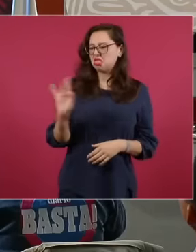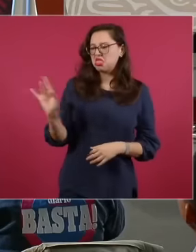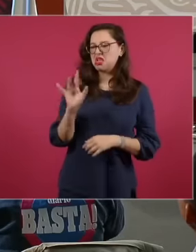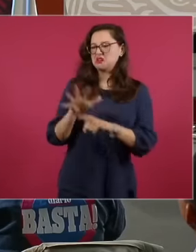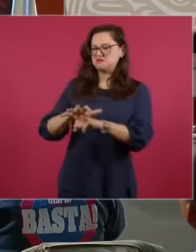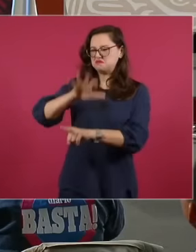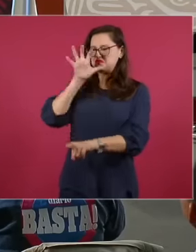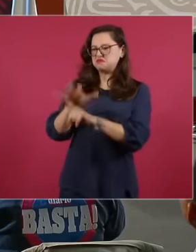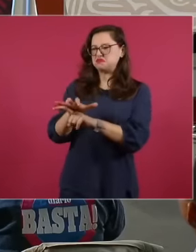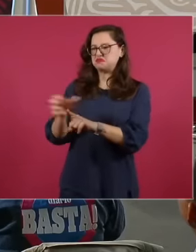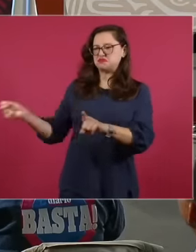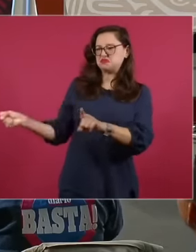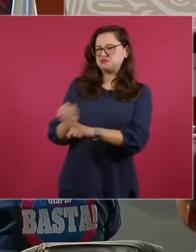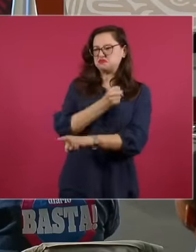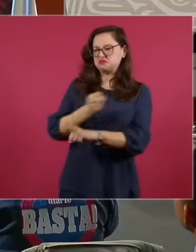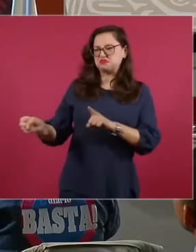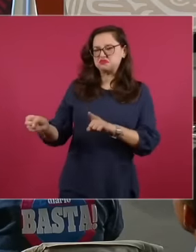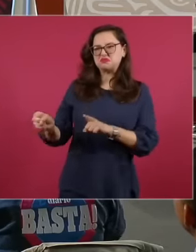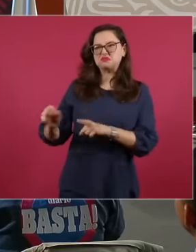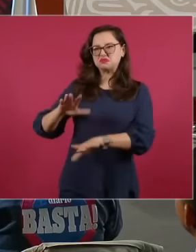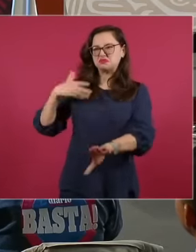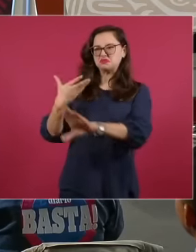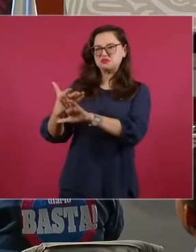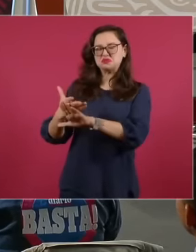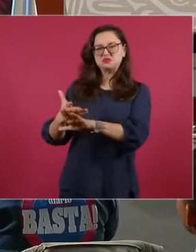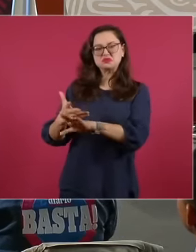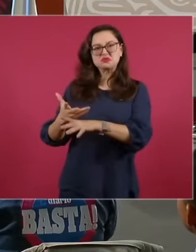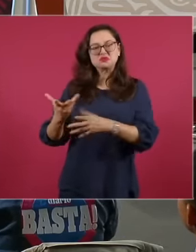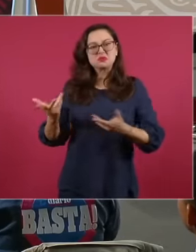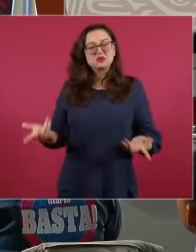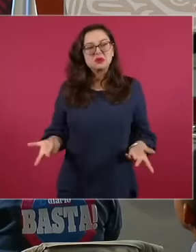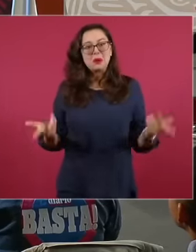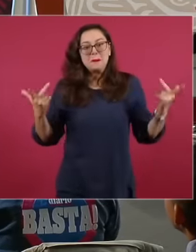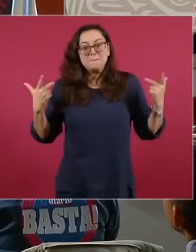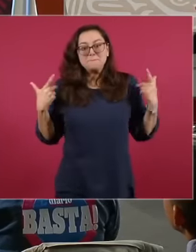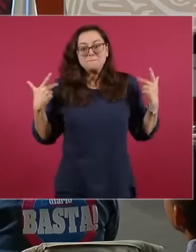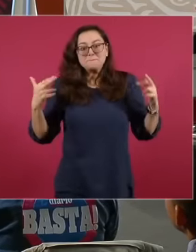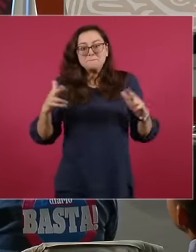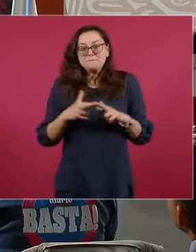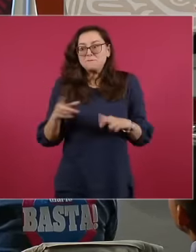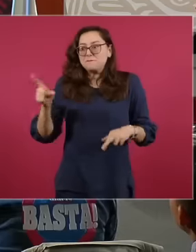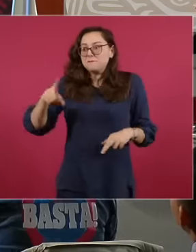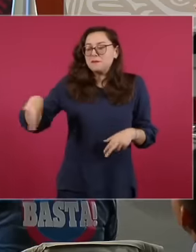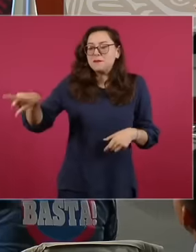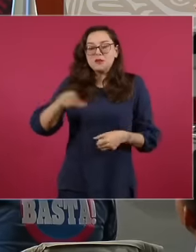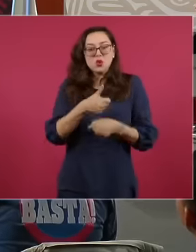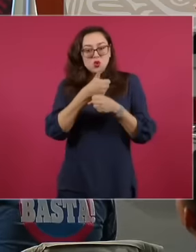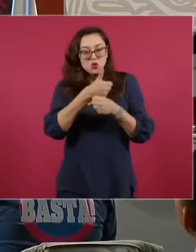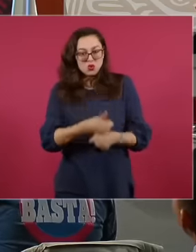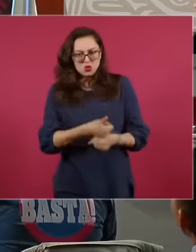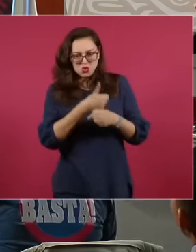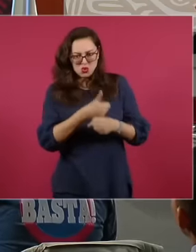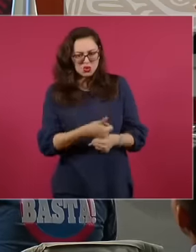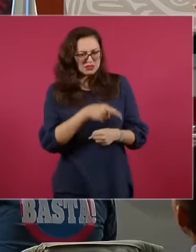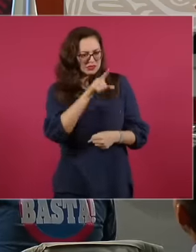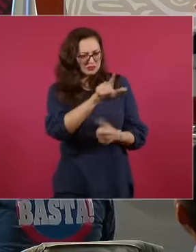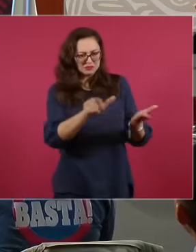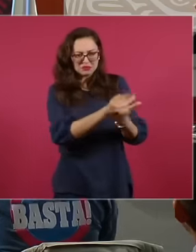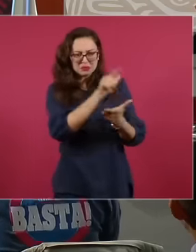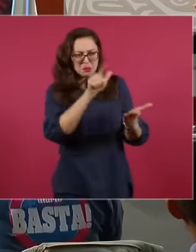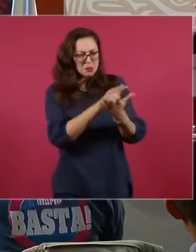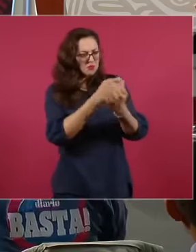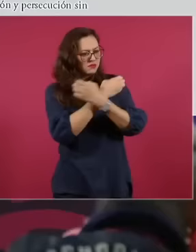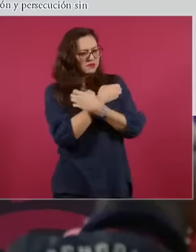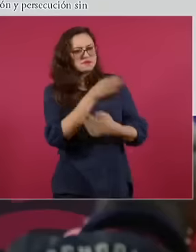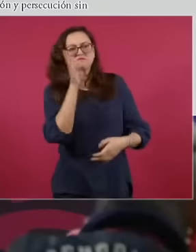teachers accused because they opposed the so-called educational reform